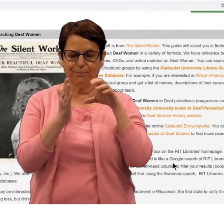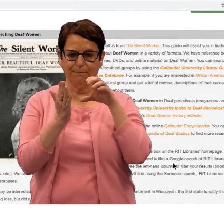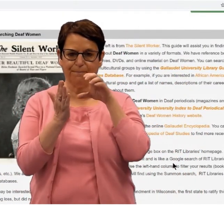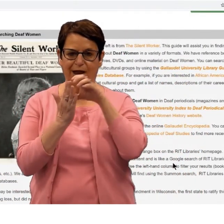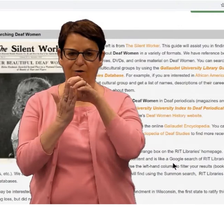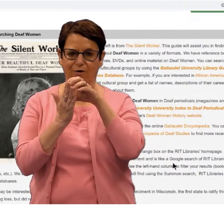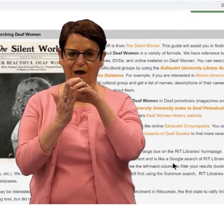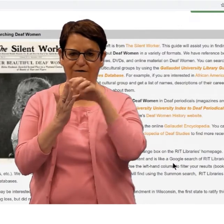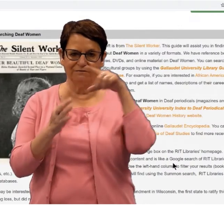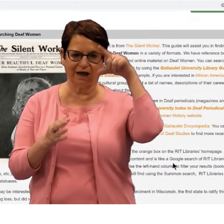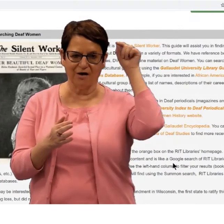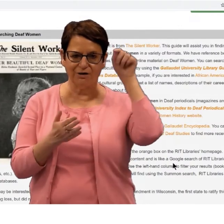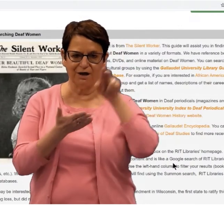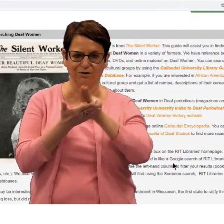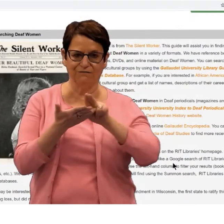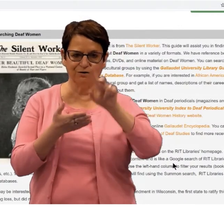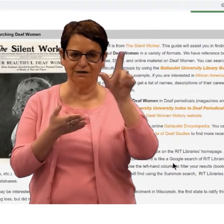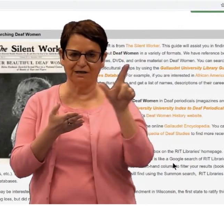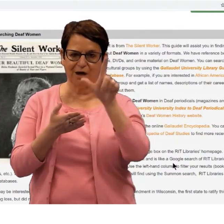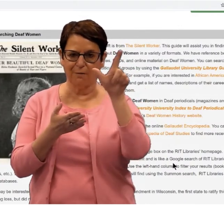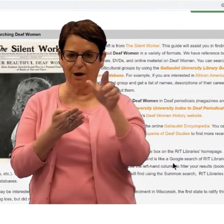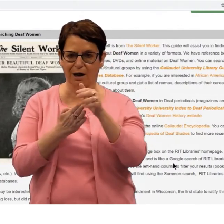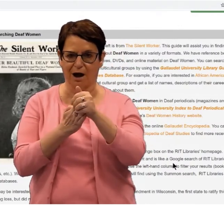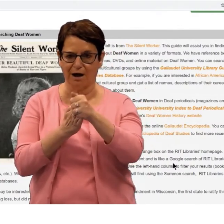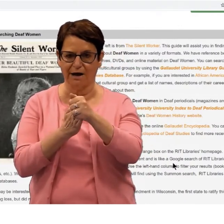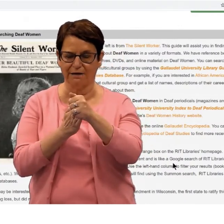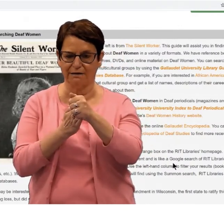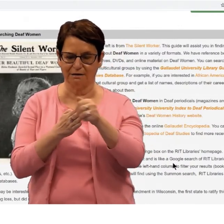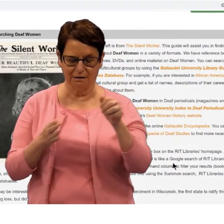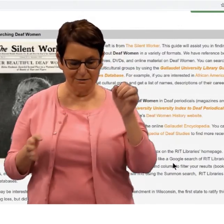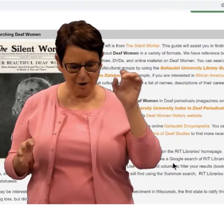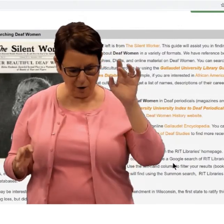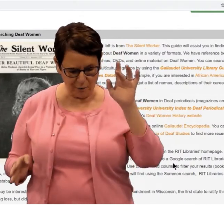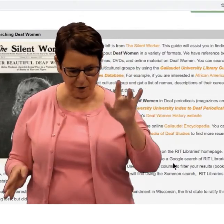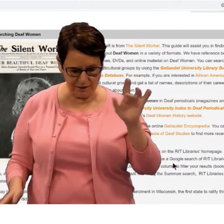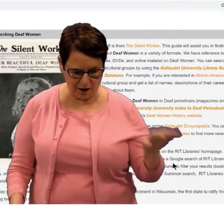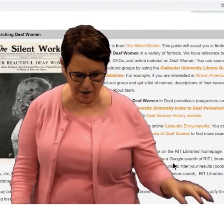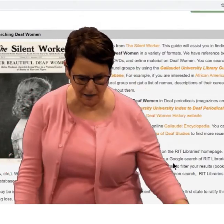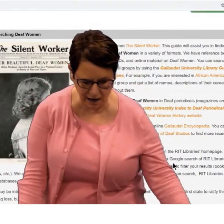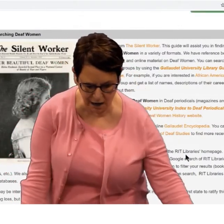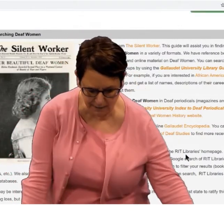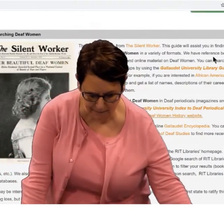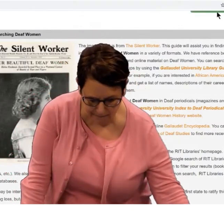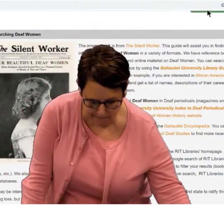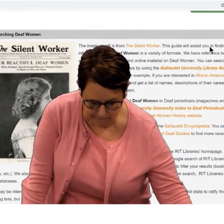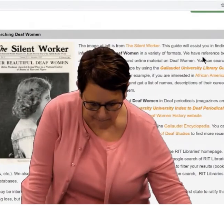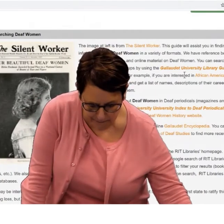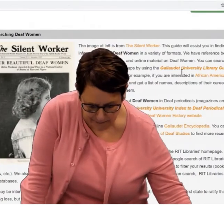Notice the link in the first paragraph says Gallaudet University Library Guide. Click on there.